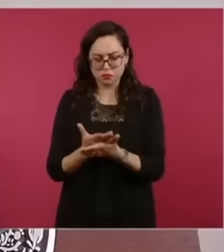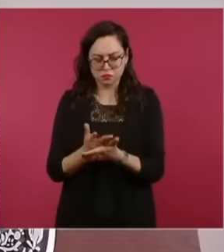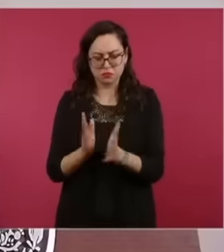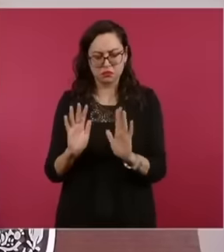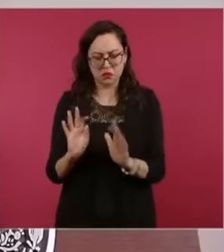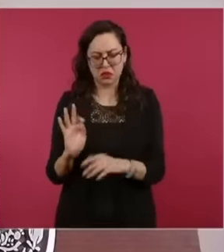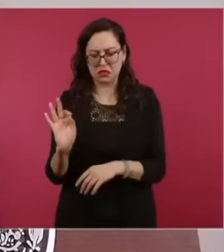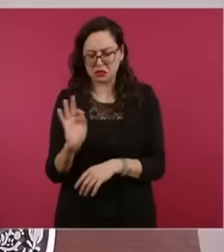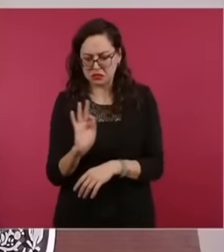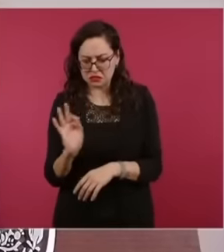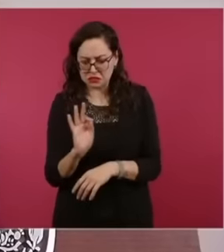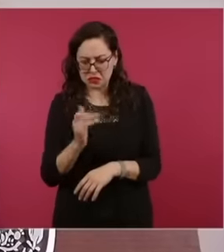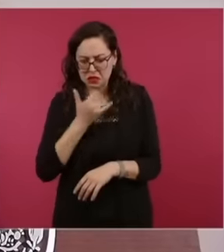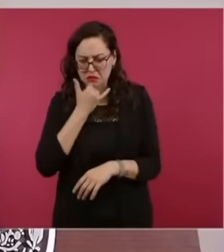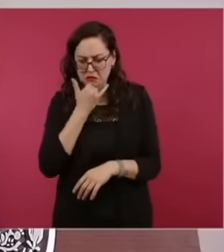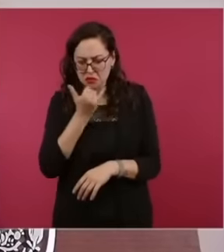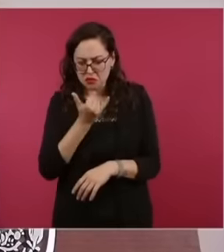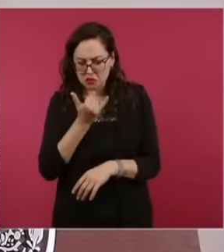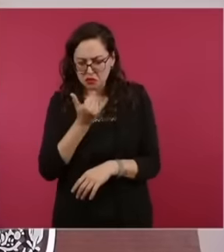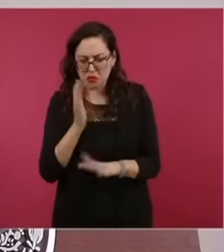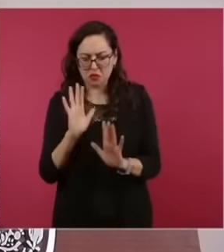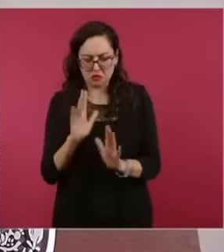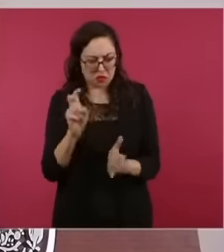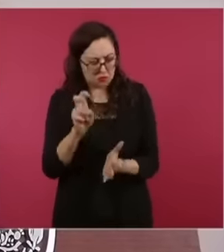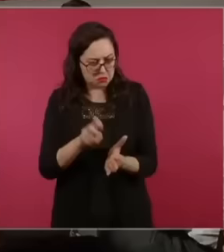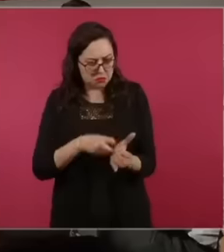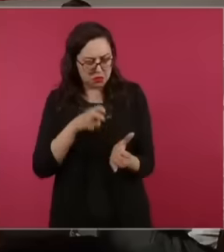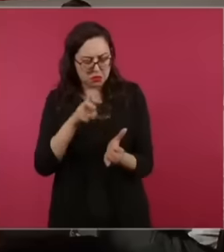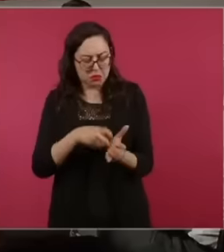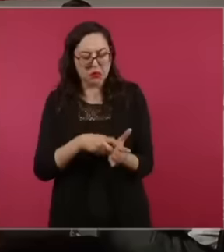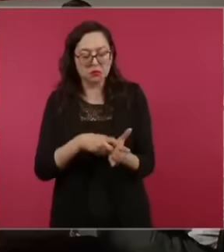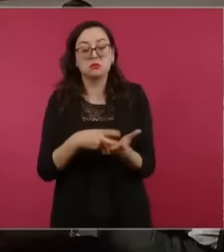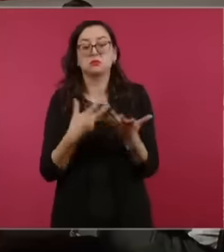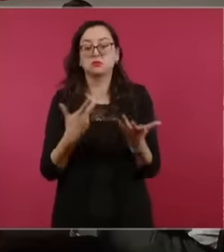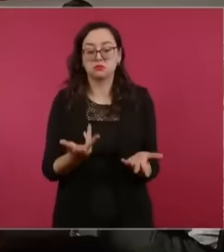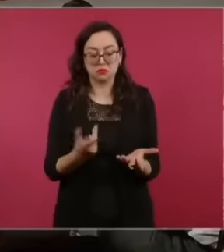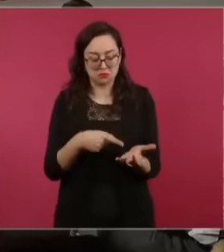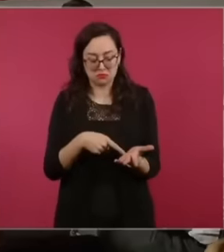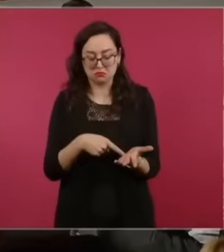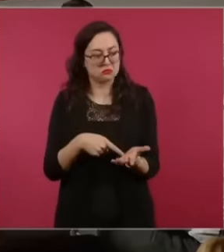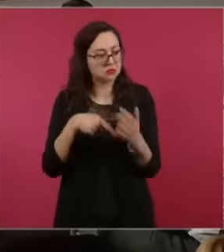that it is necessary to correct the tax authority, it has carried it out with the acts subsisting and being able to